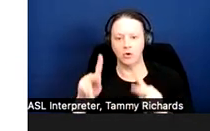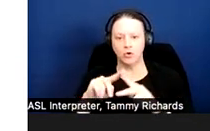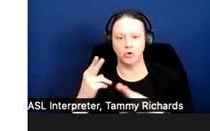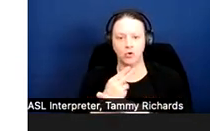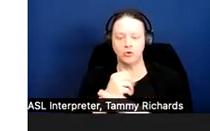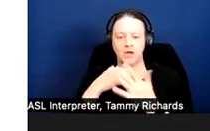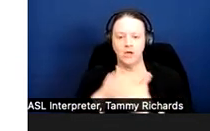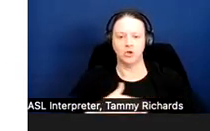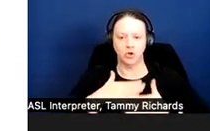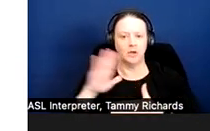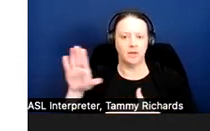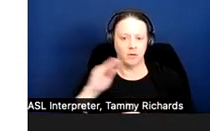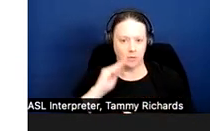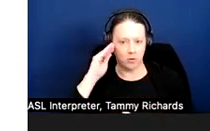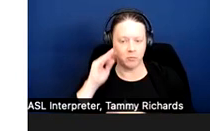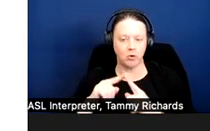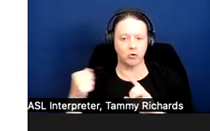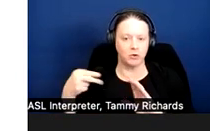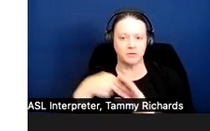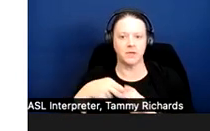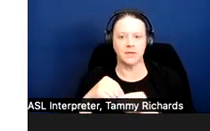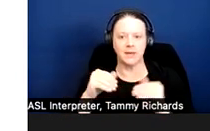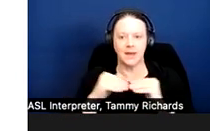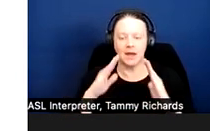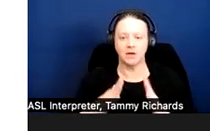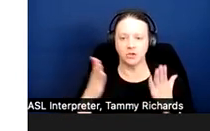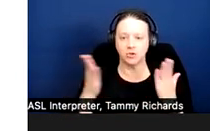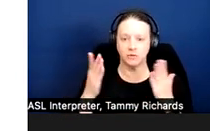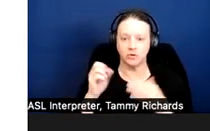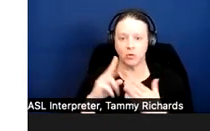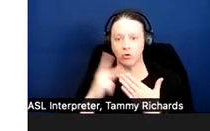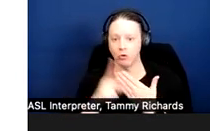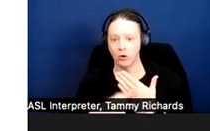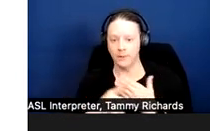enjoy a dwelling or to participate in a housing service or program.